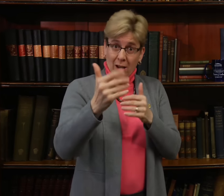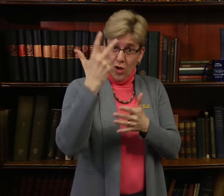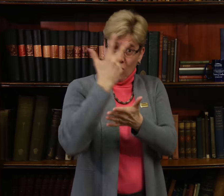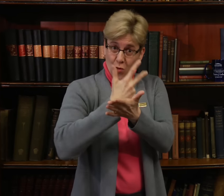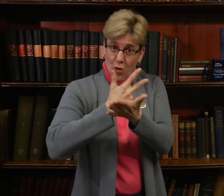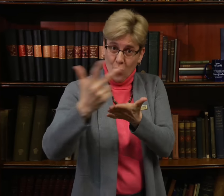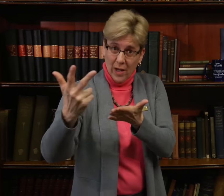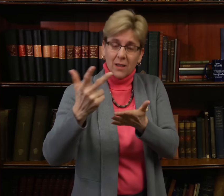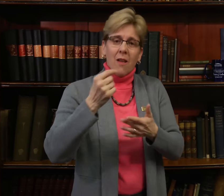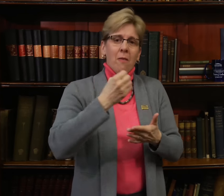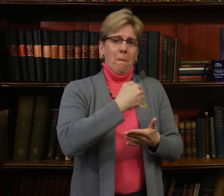Over the next three weeks,